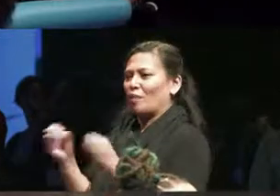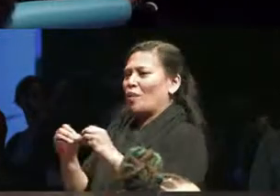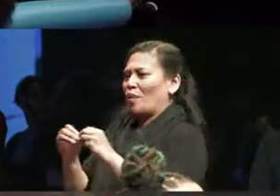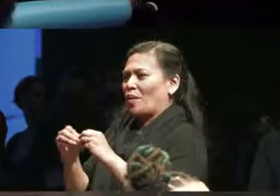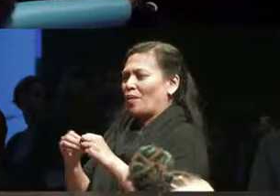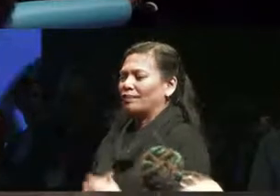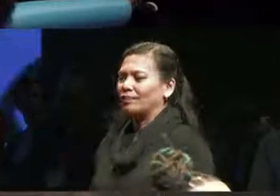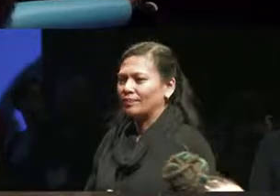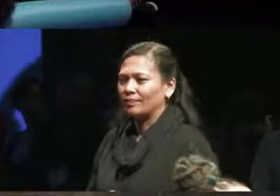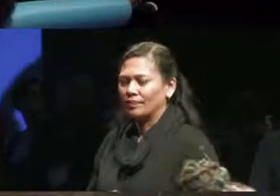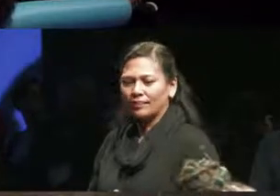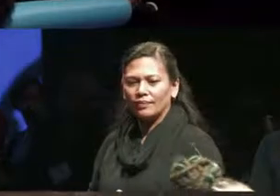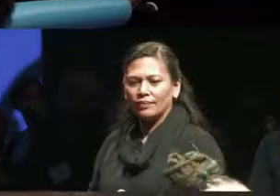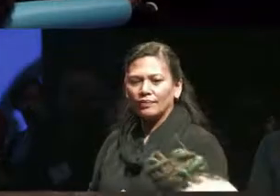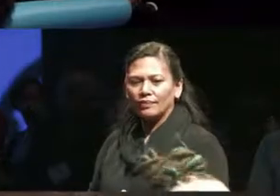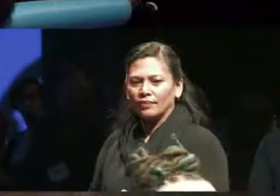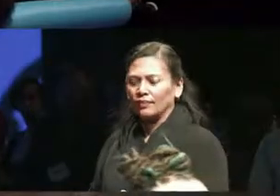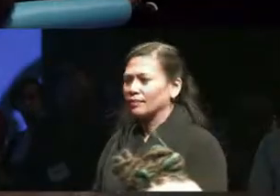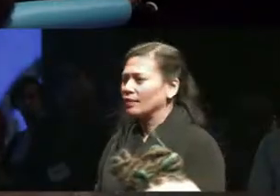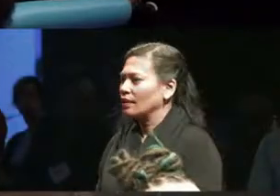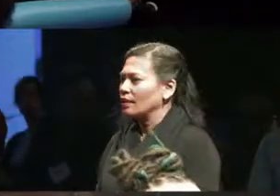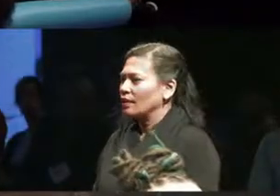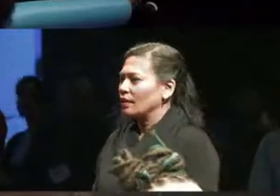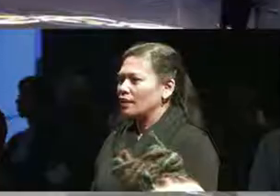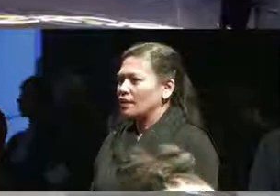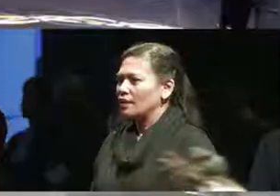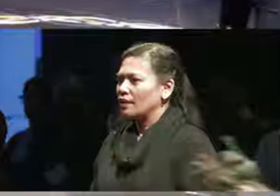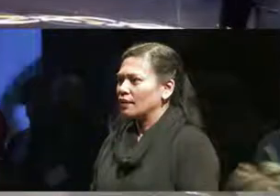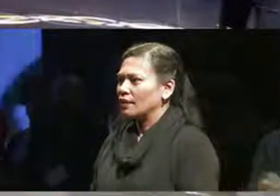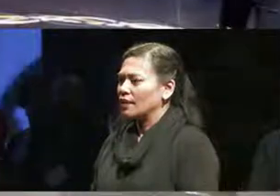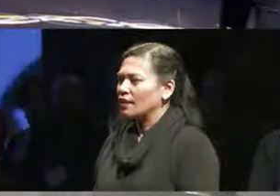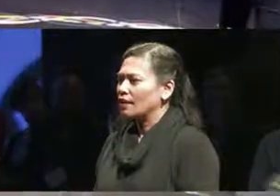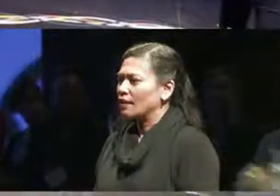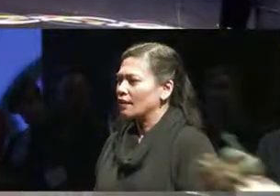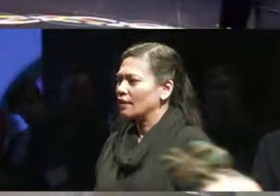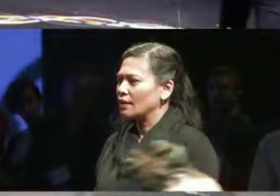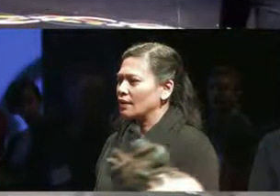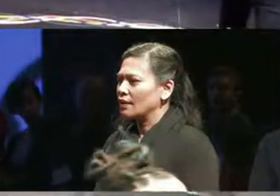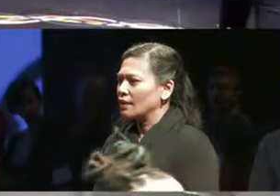(Rachel passes the mic. Syrus takes it and passes it to Leah)